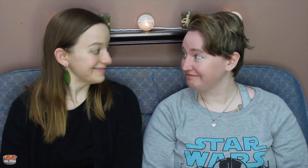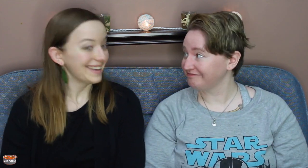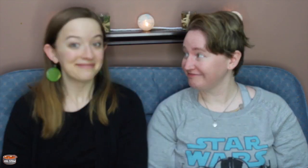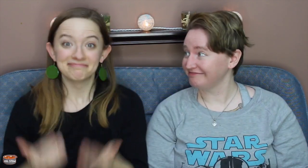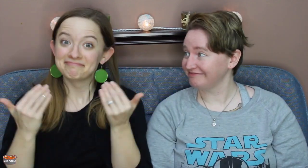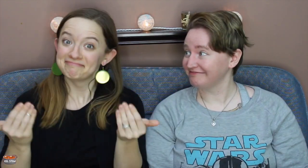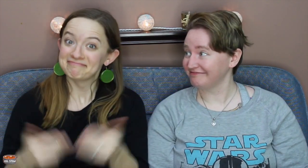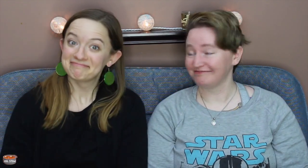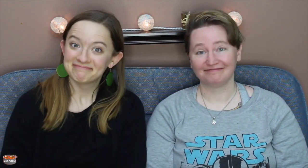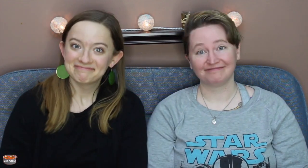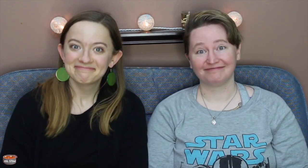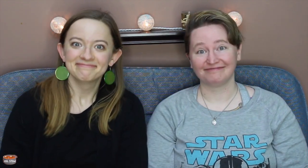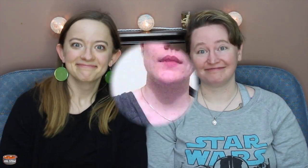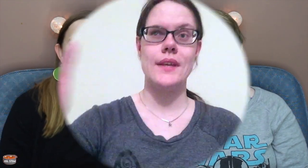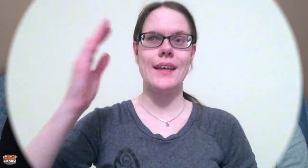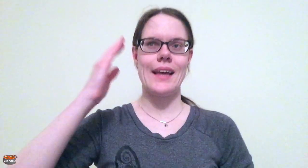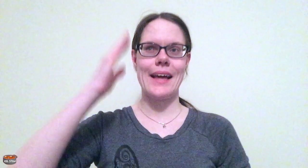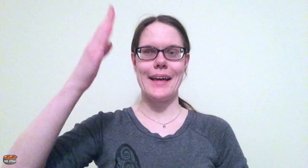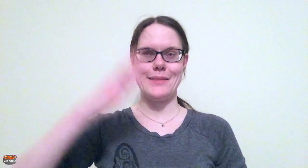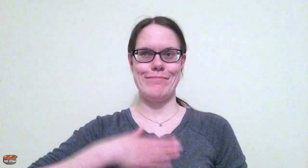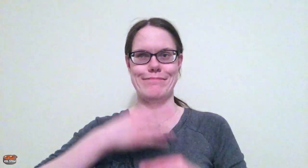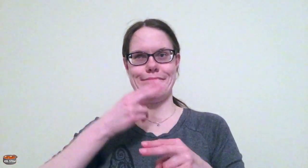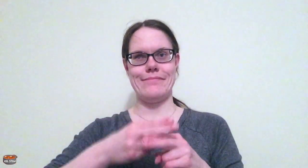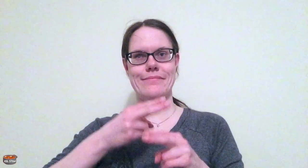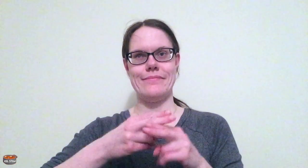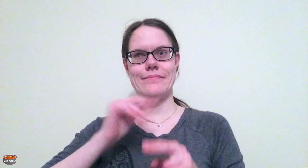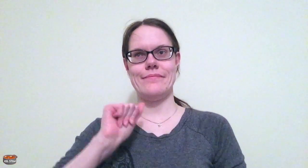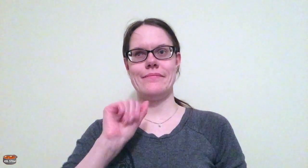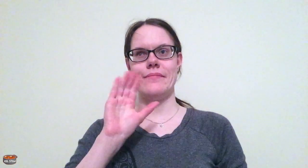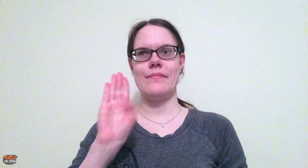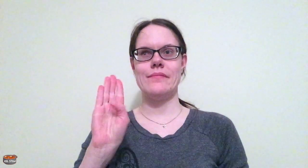has to say. [Jill] Yes let's get started.